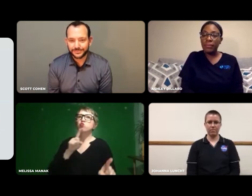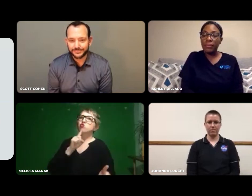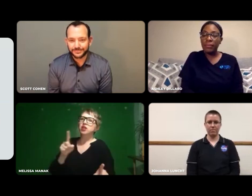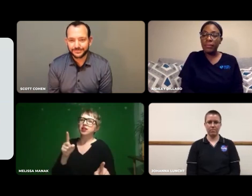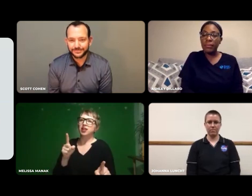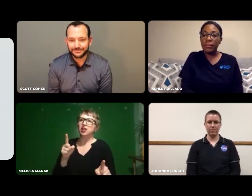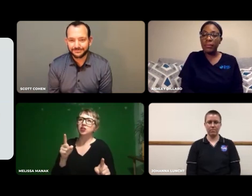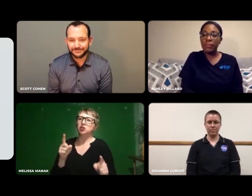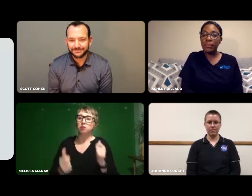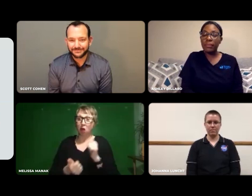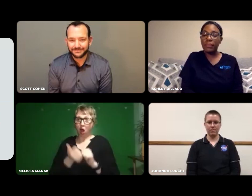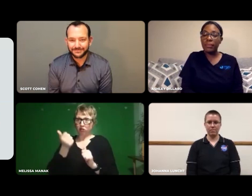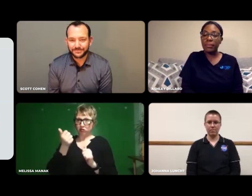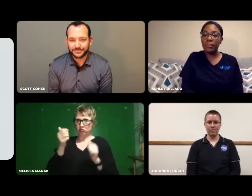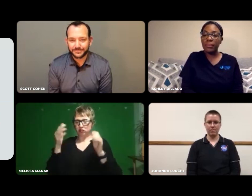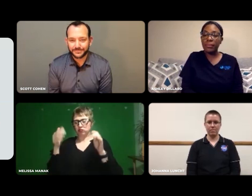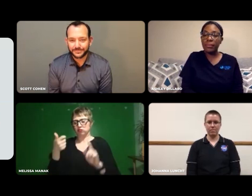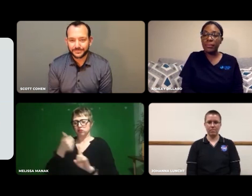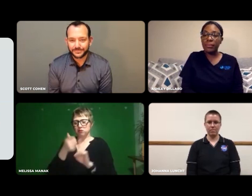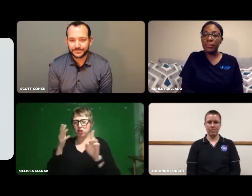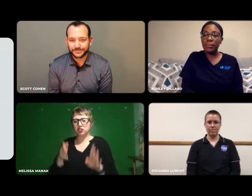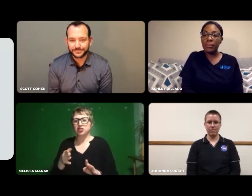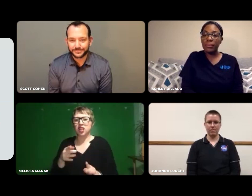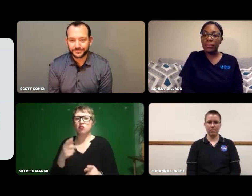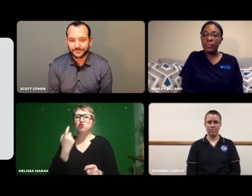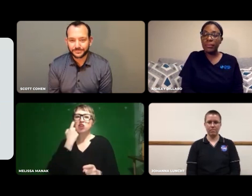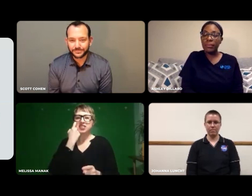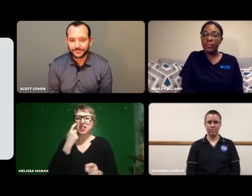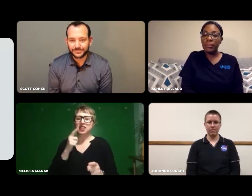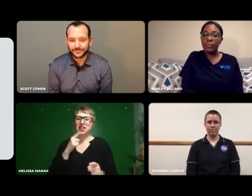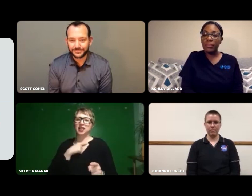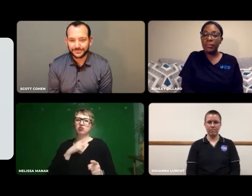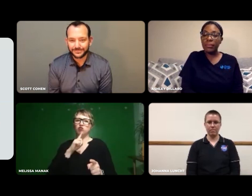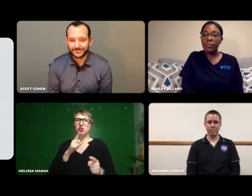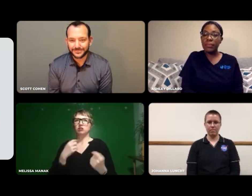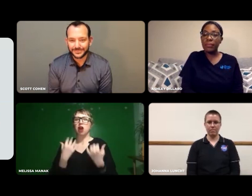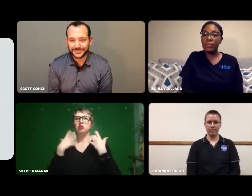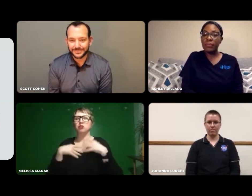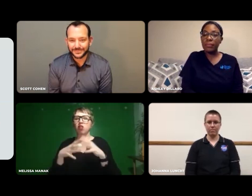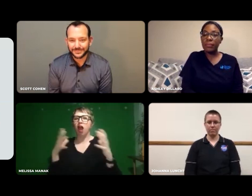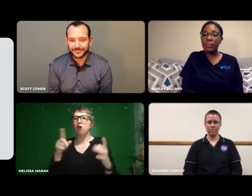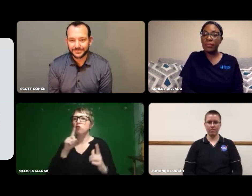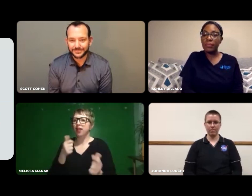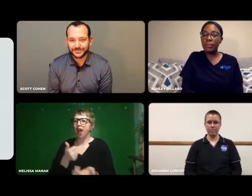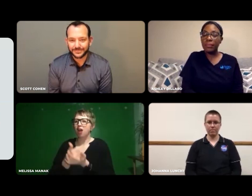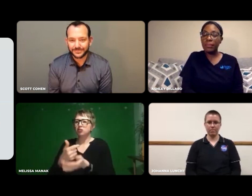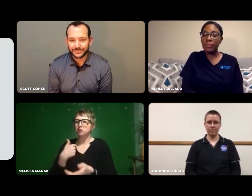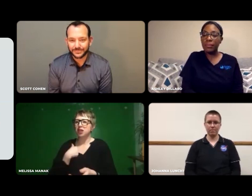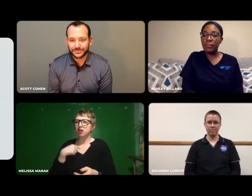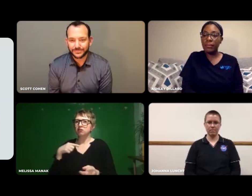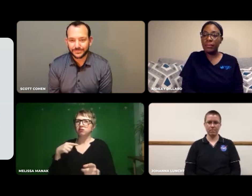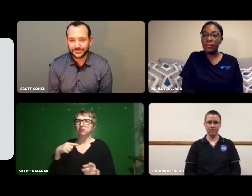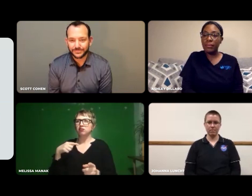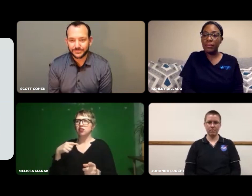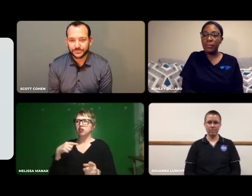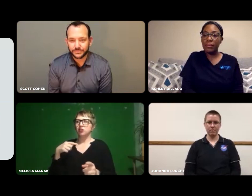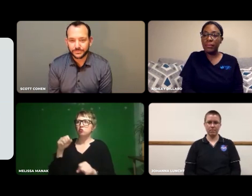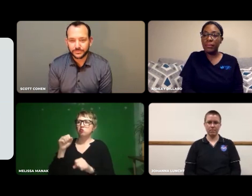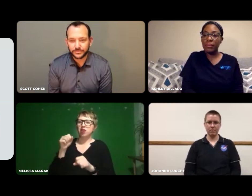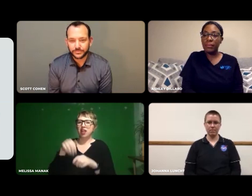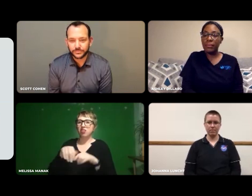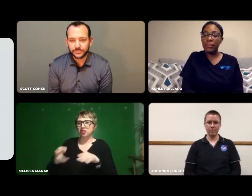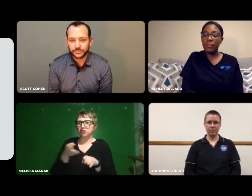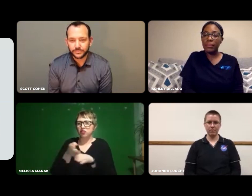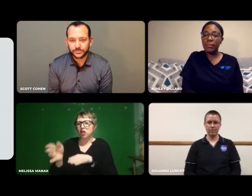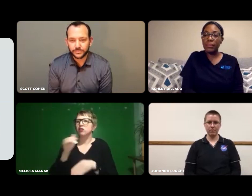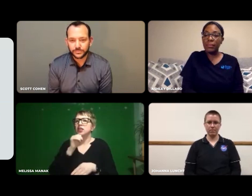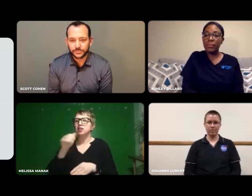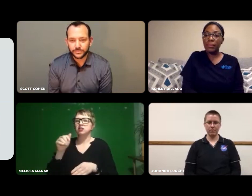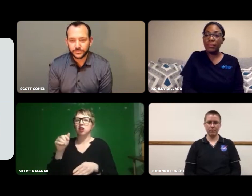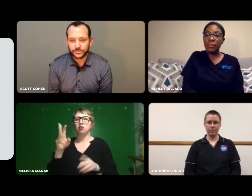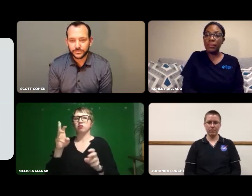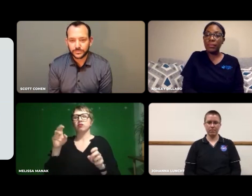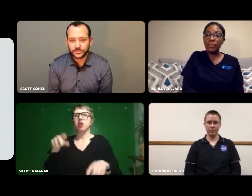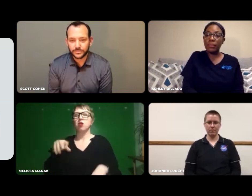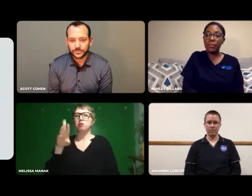But, more recently, a person who's inspired me a lot working in this field,